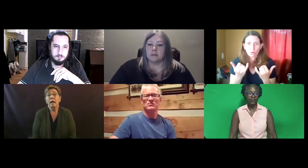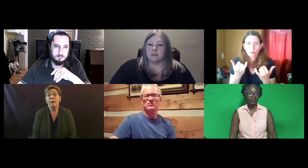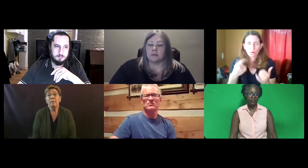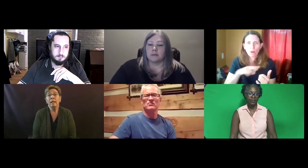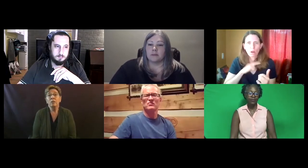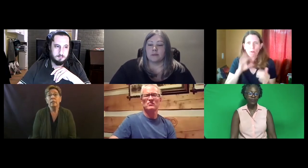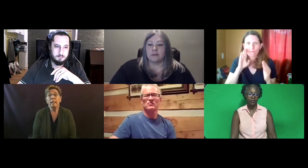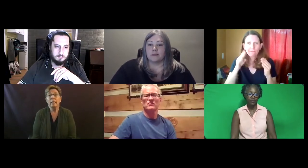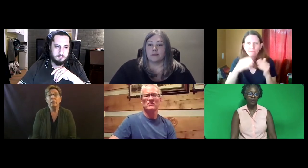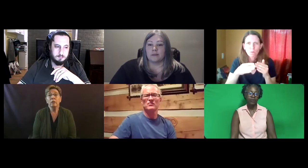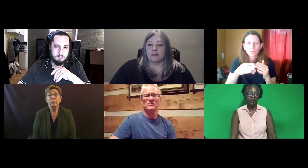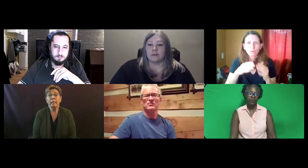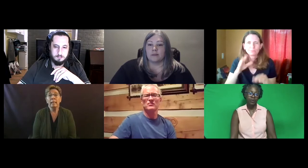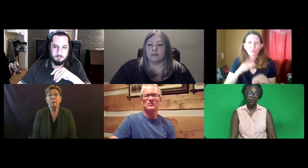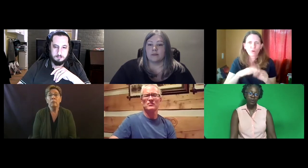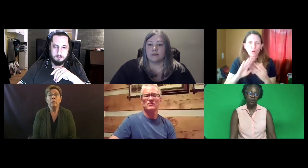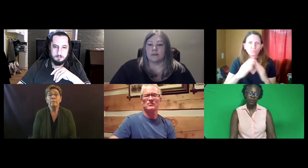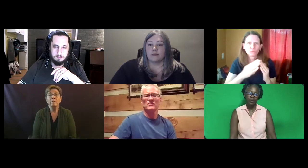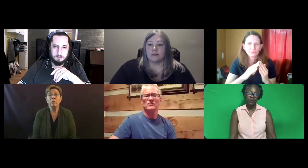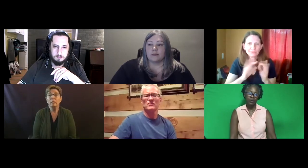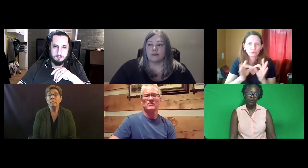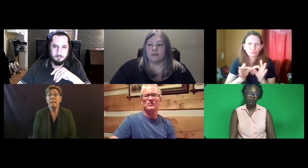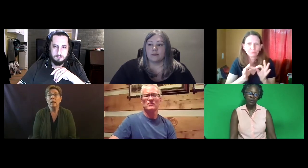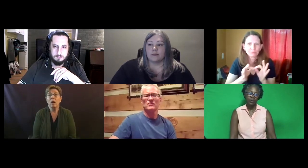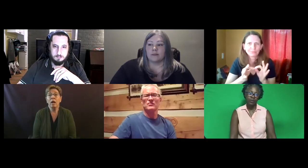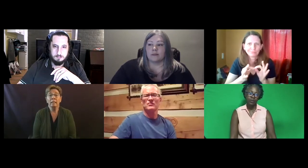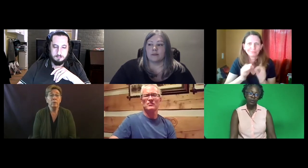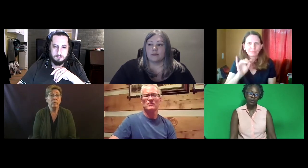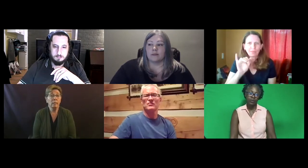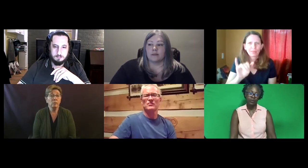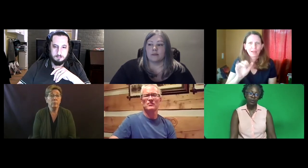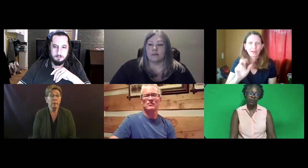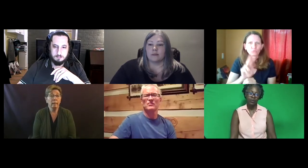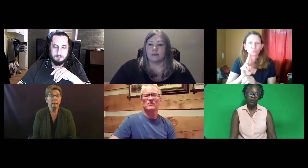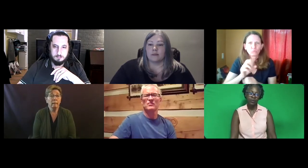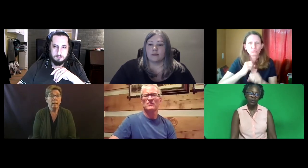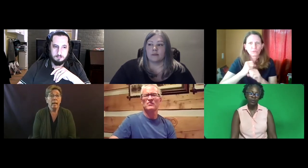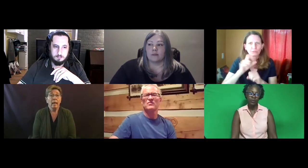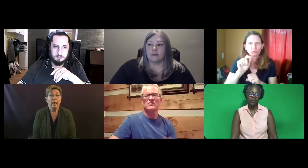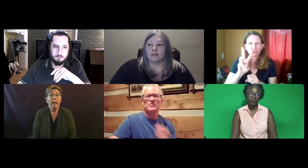Actually, currently, we've been focusing on community interpreting.